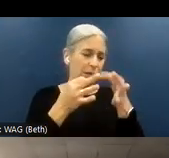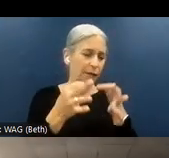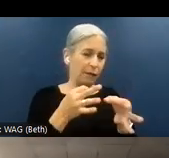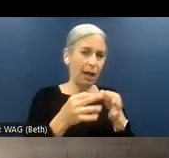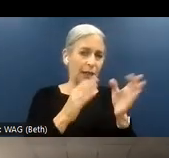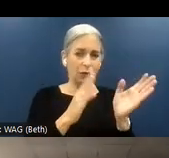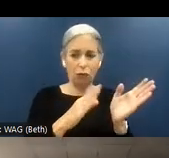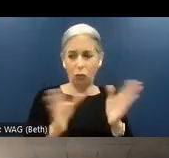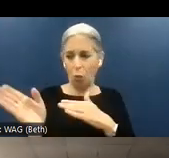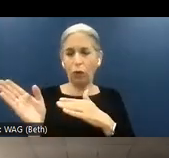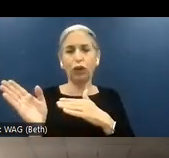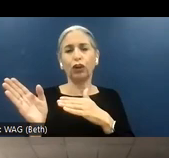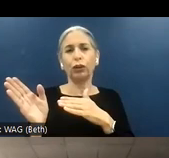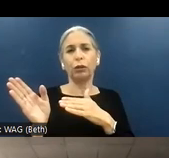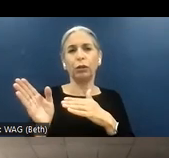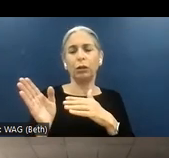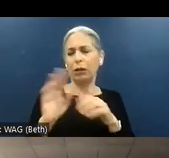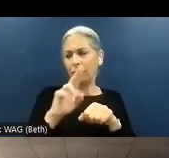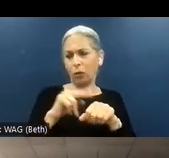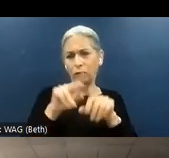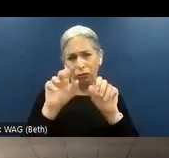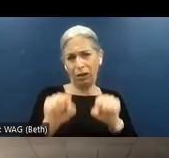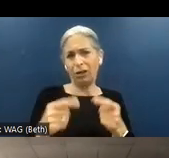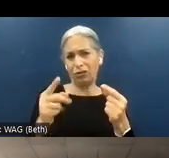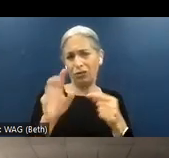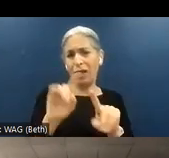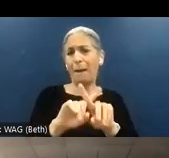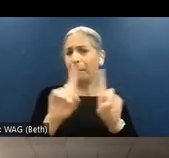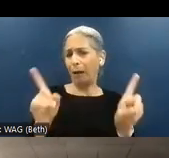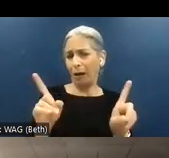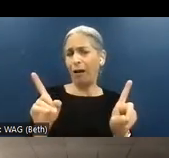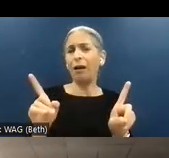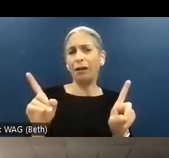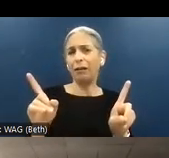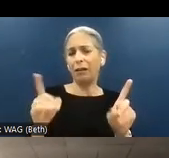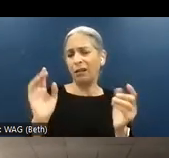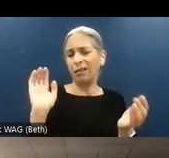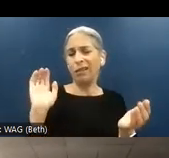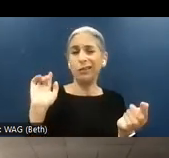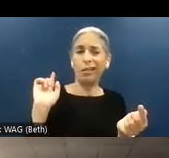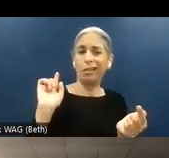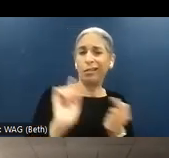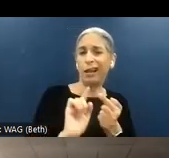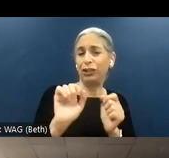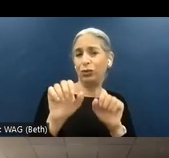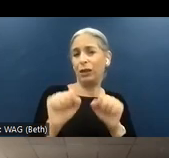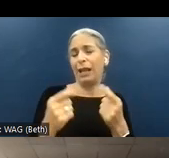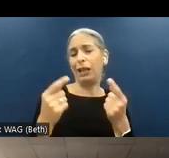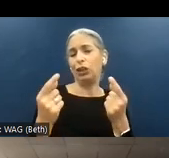that, of course, you can do. But there is less, let's say, that you can do working on